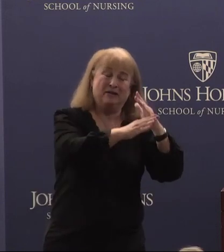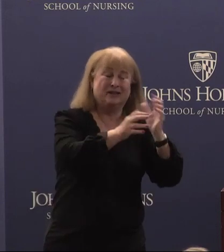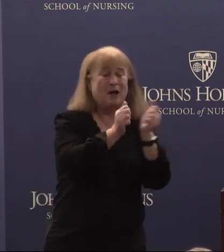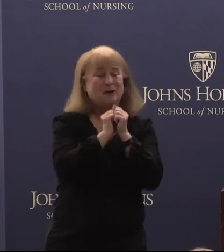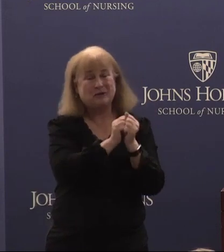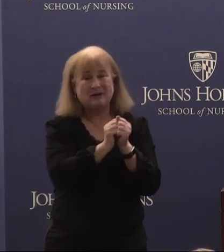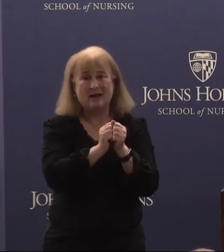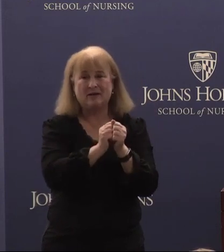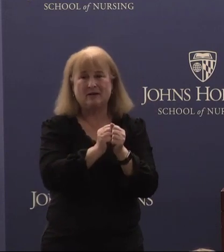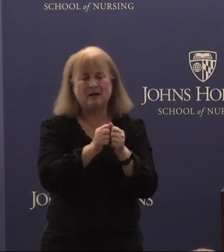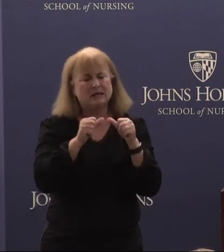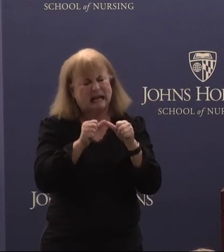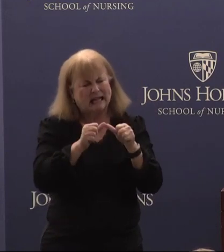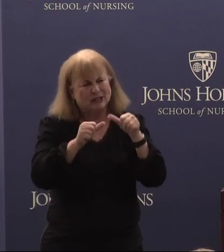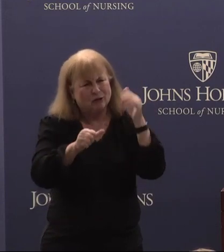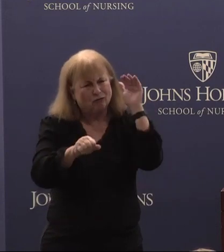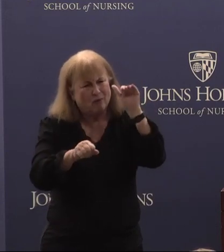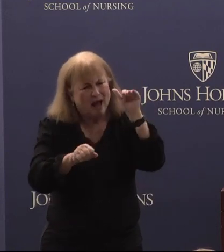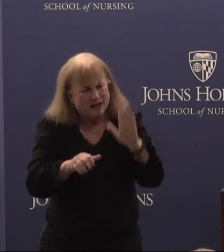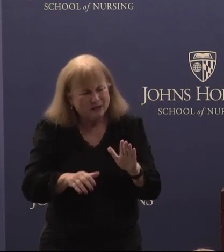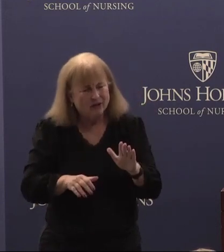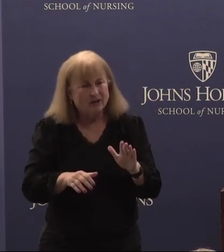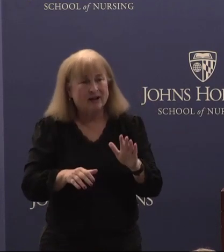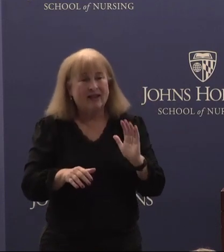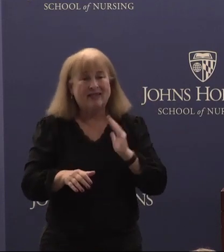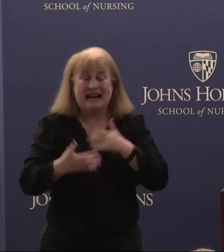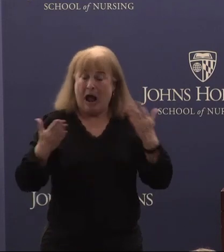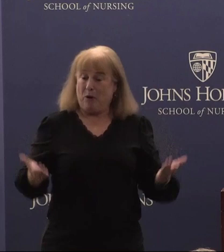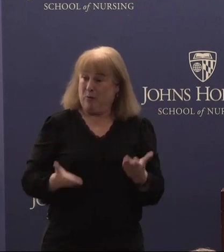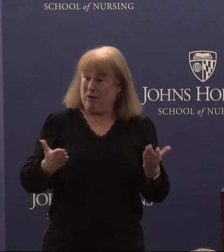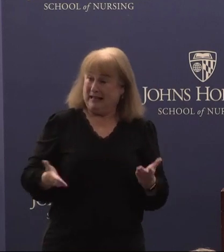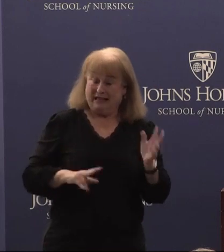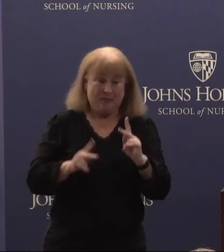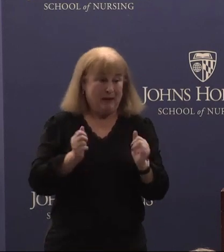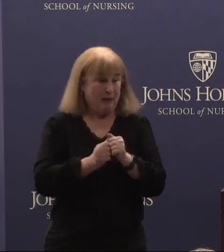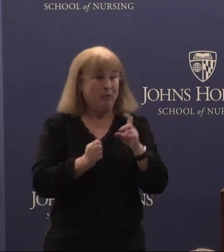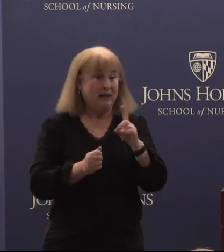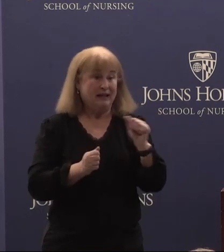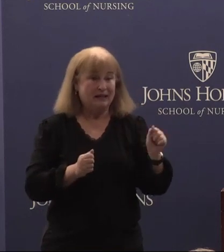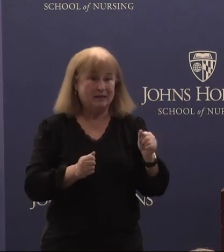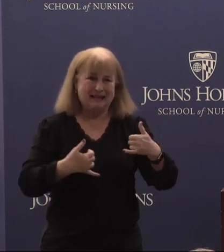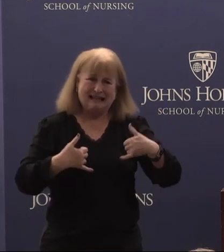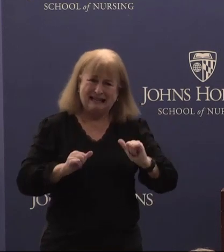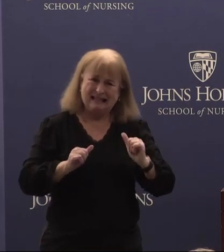constant reminders that our presence the presence of people with disabilities is still radical just